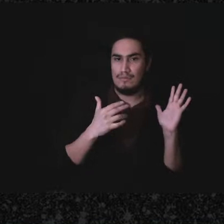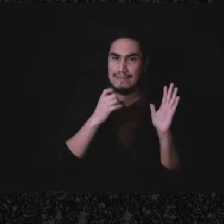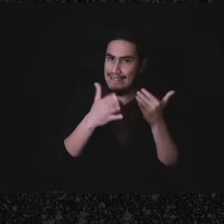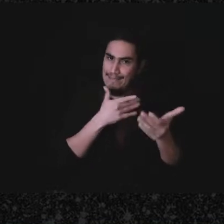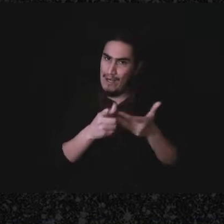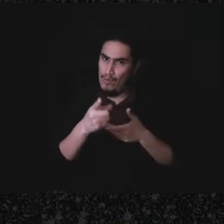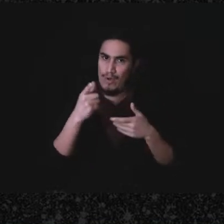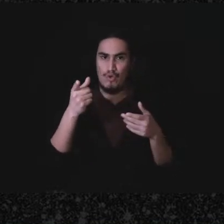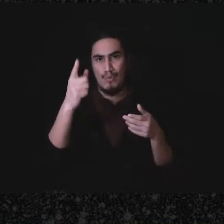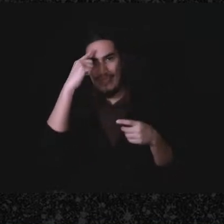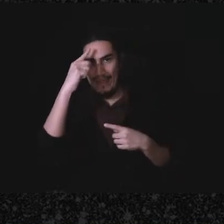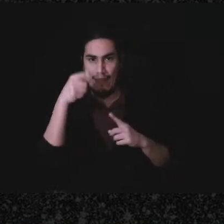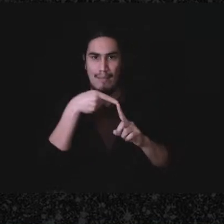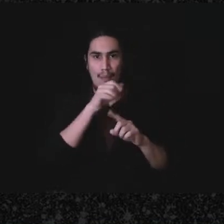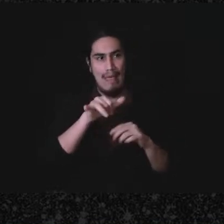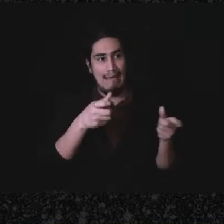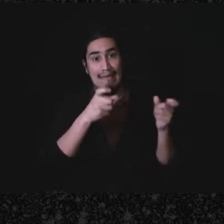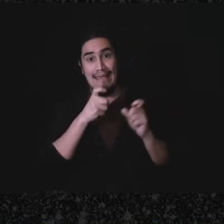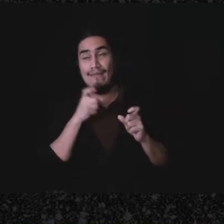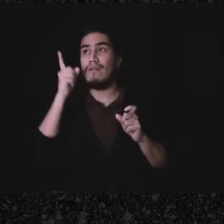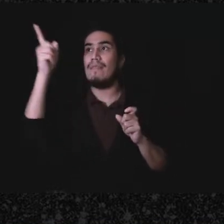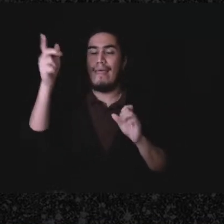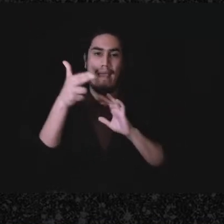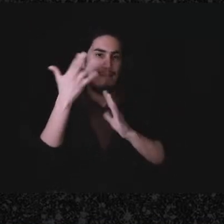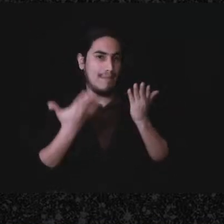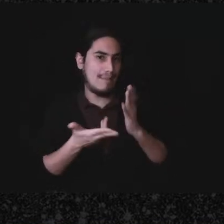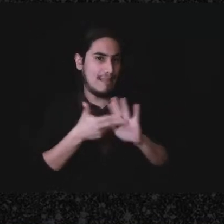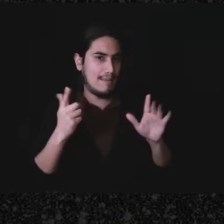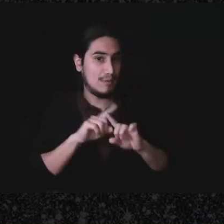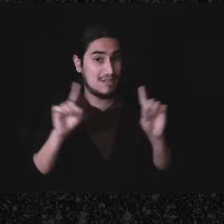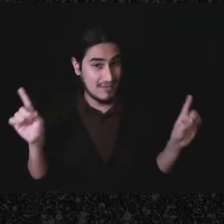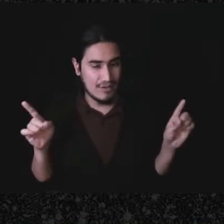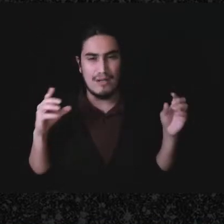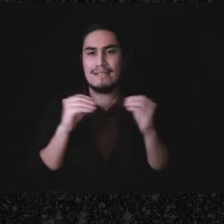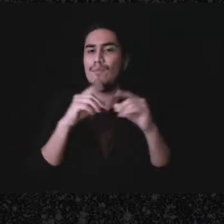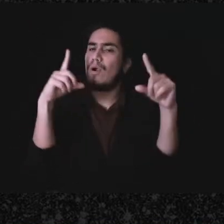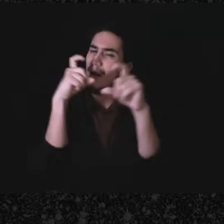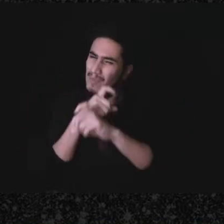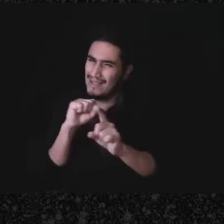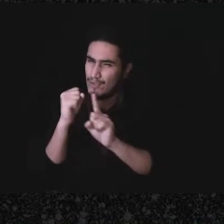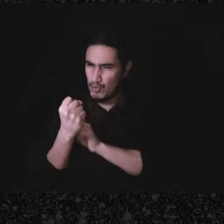just as a basic example, and usually it's in a more complicated circumstance, but if somebody